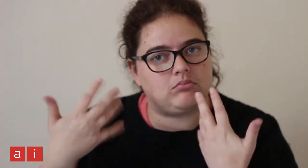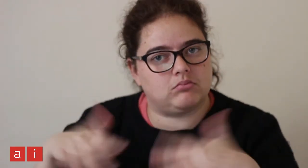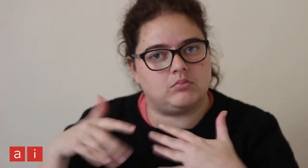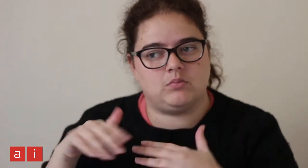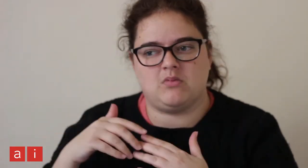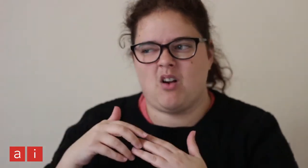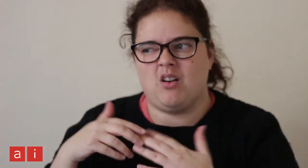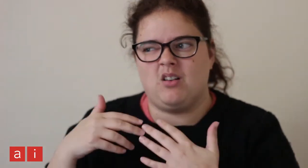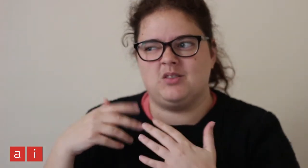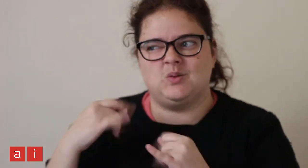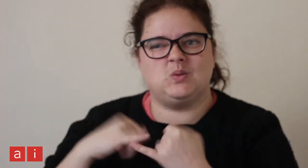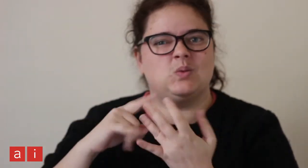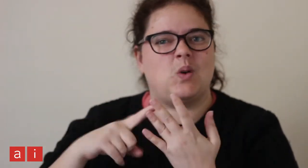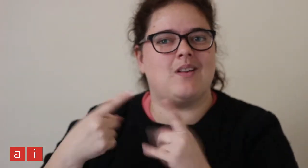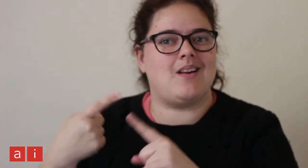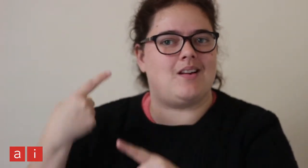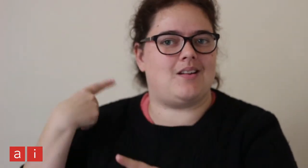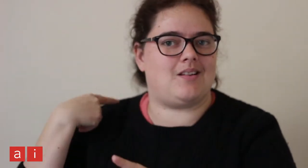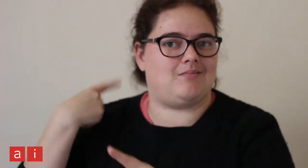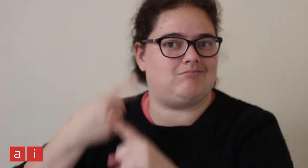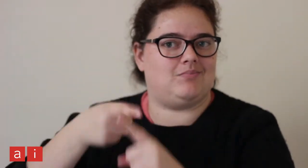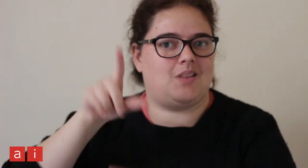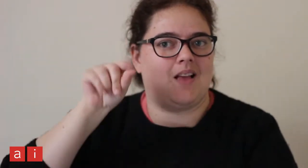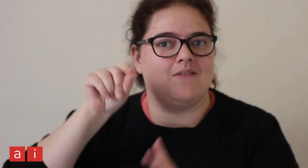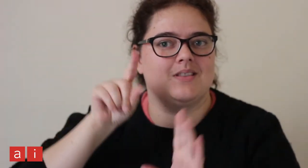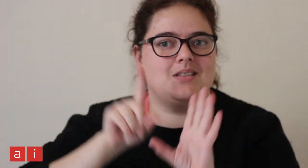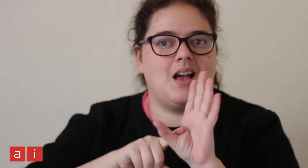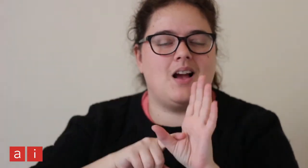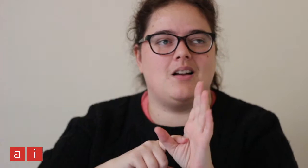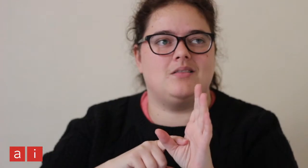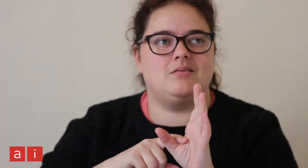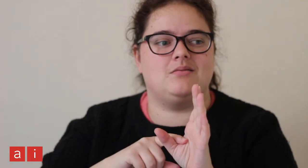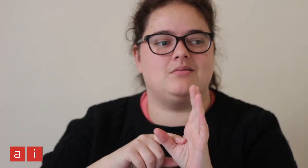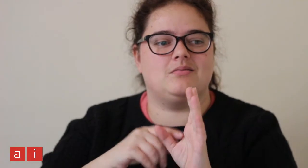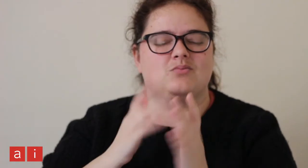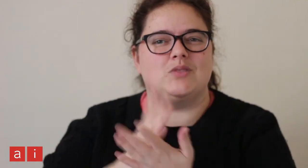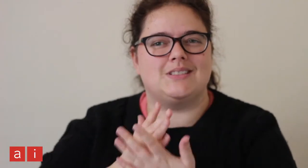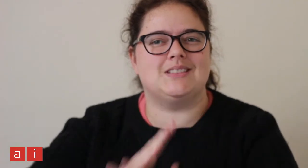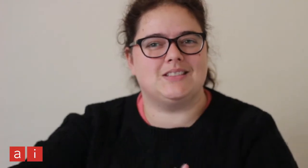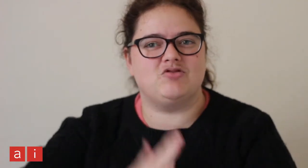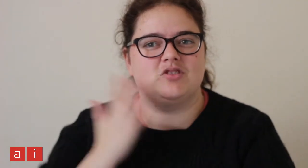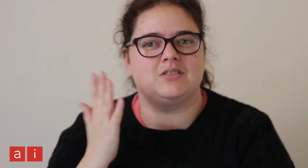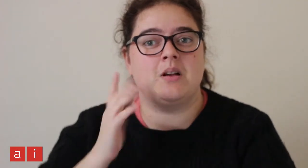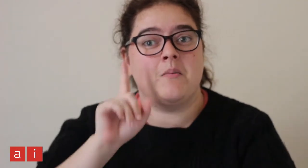So the last 11 years has been an interesting ride,